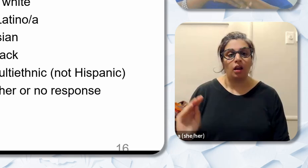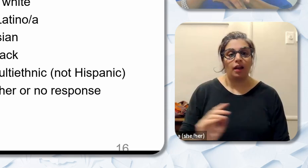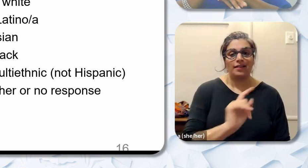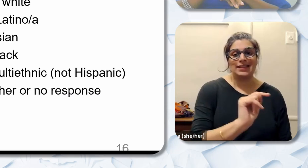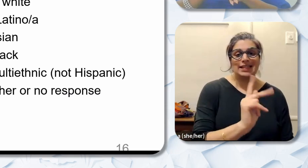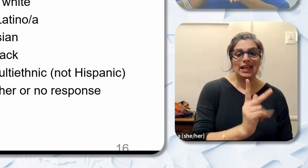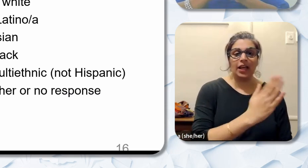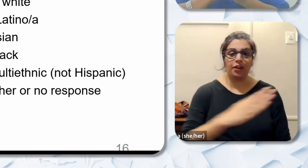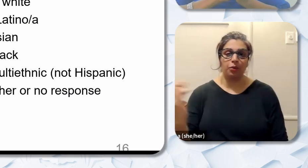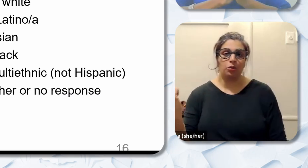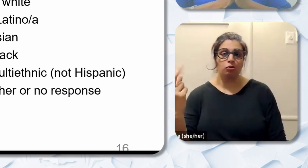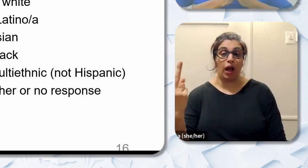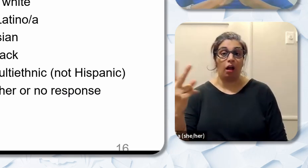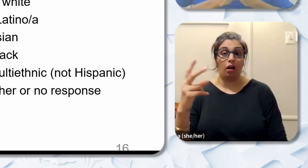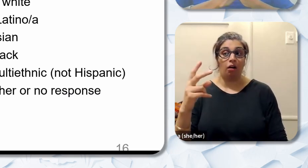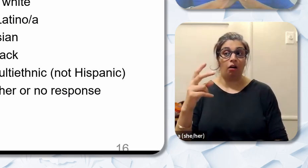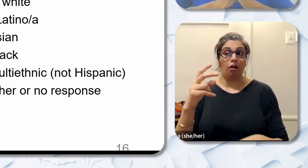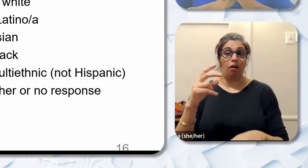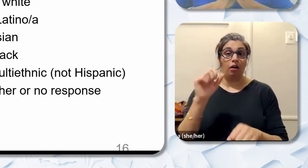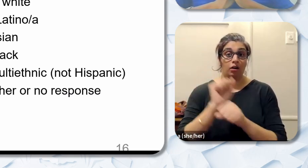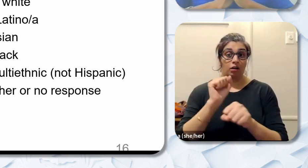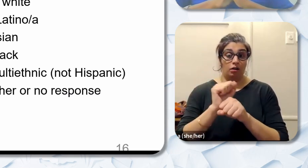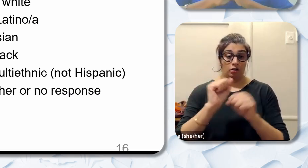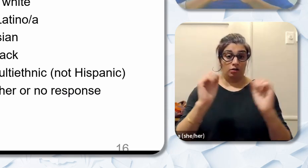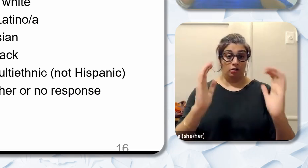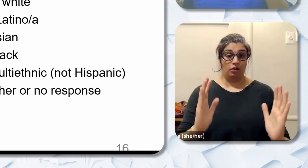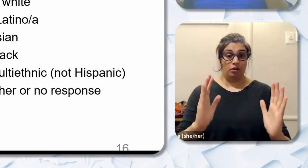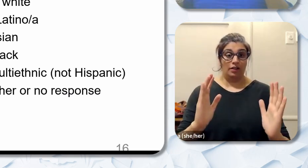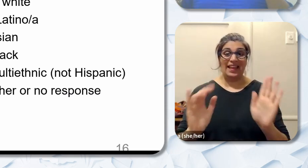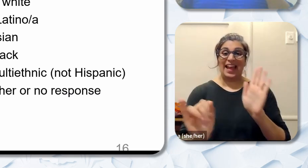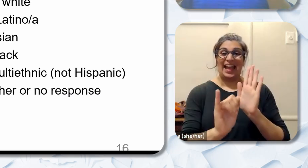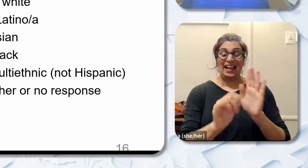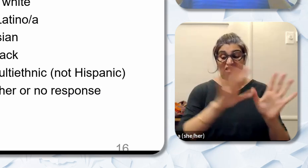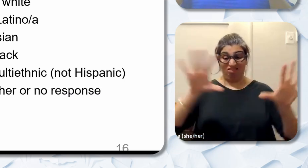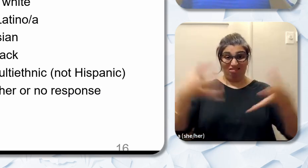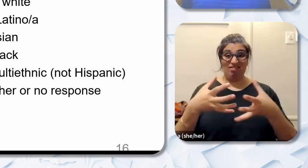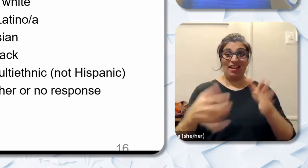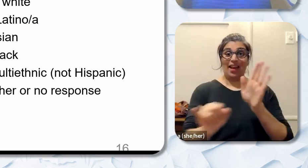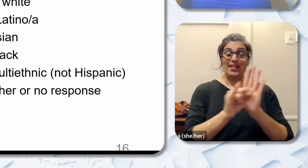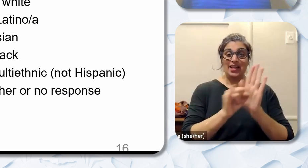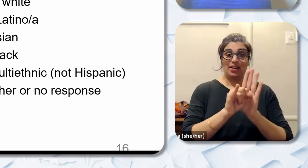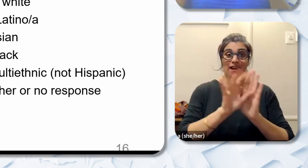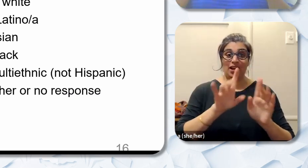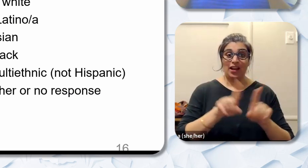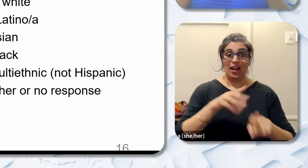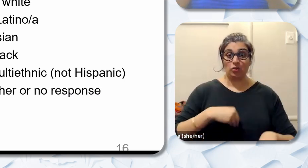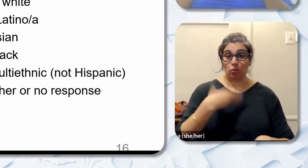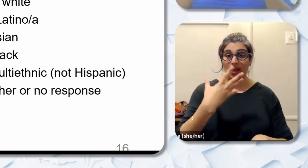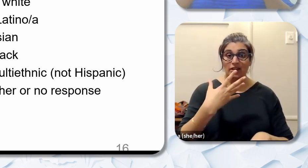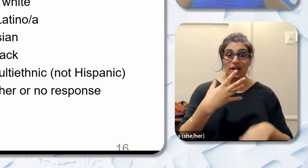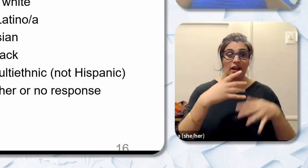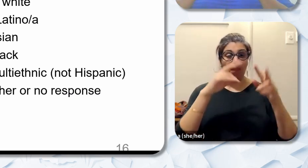12 workforce identifies as white. Then when you go all the way down to the bottom guess what you see?